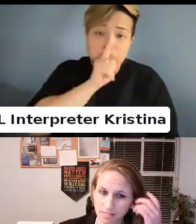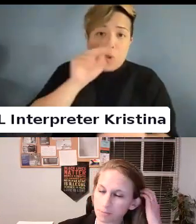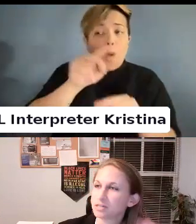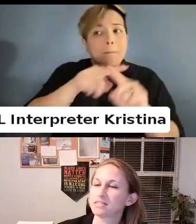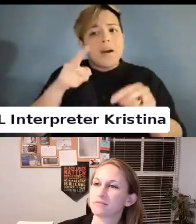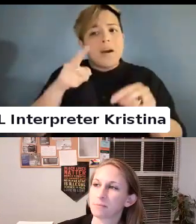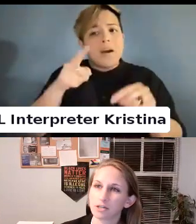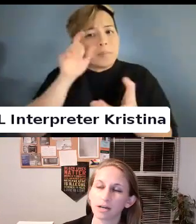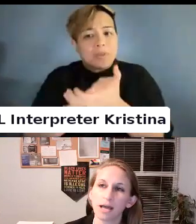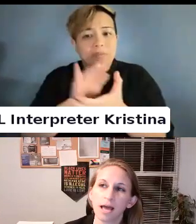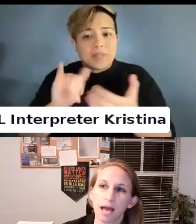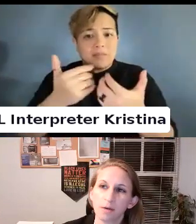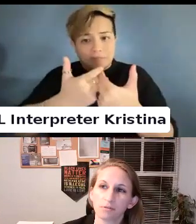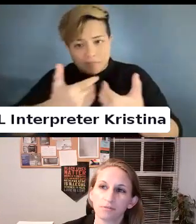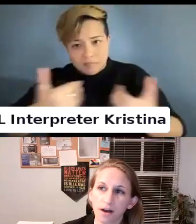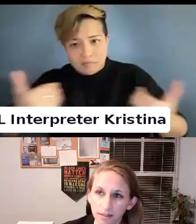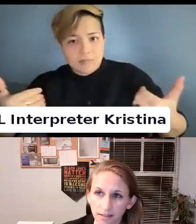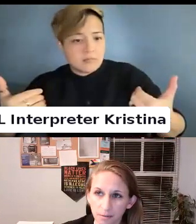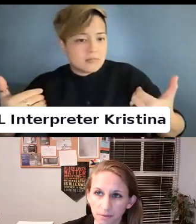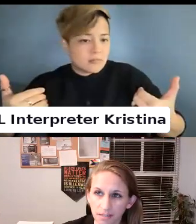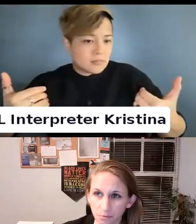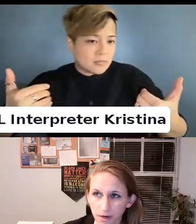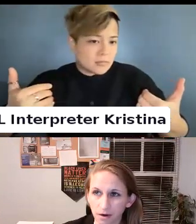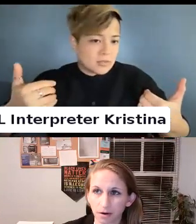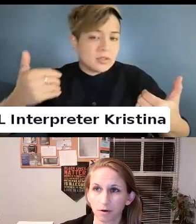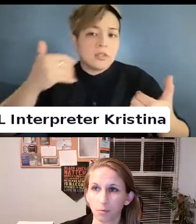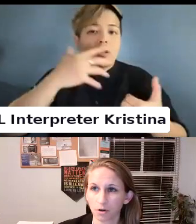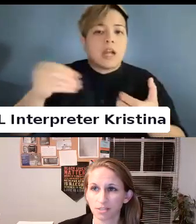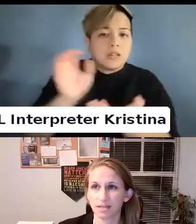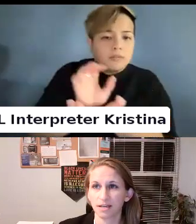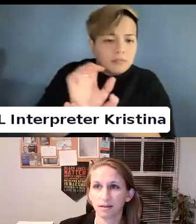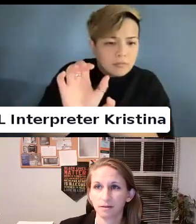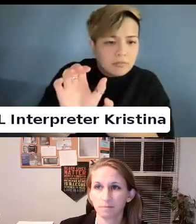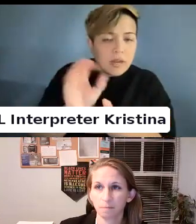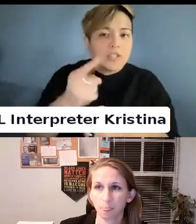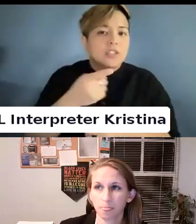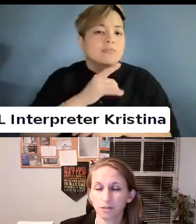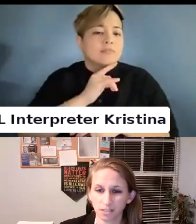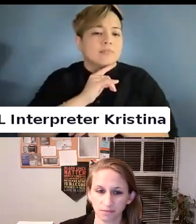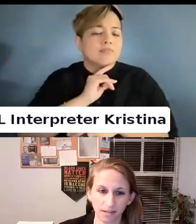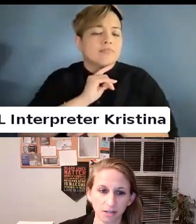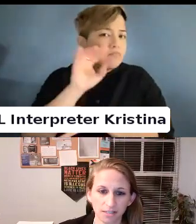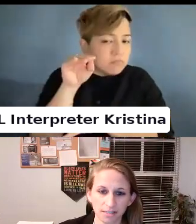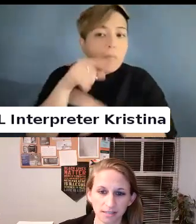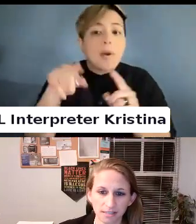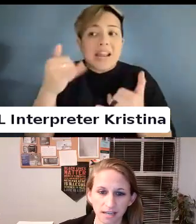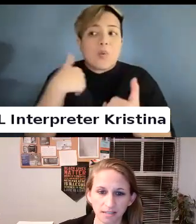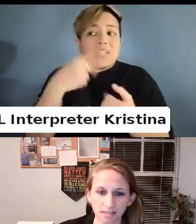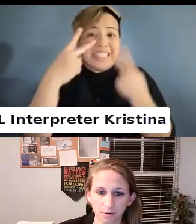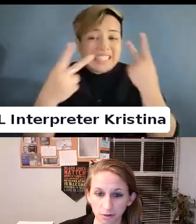And we are finally in a place where we are seeing the justifications that the states